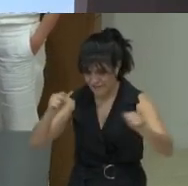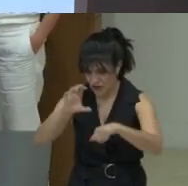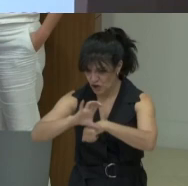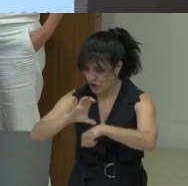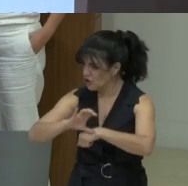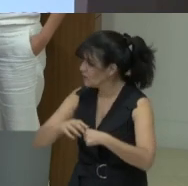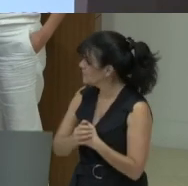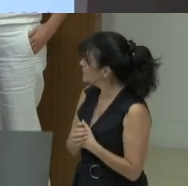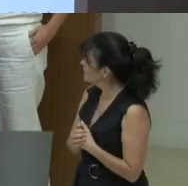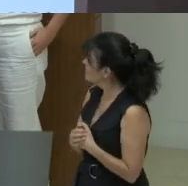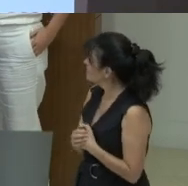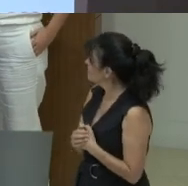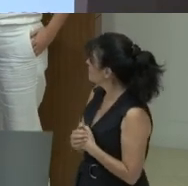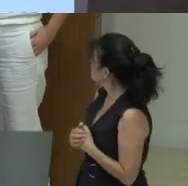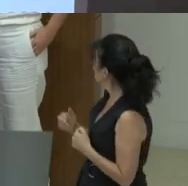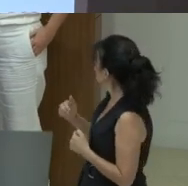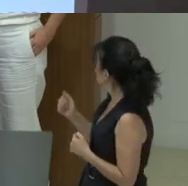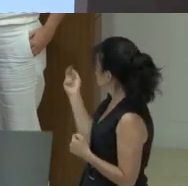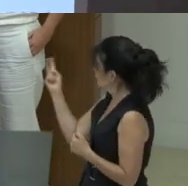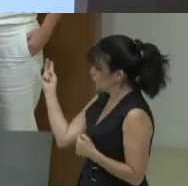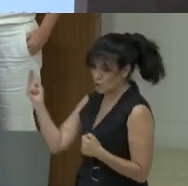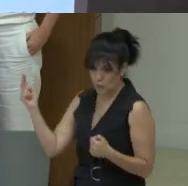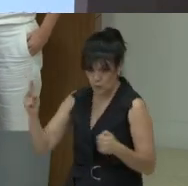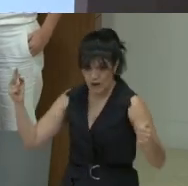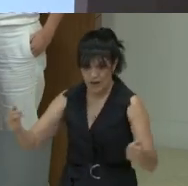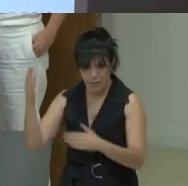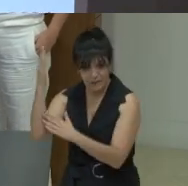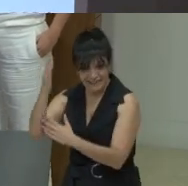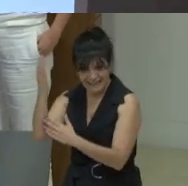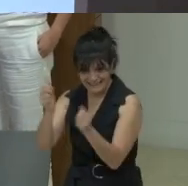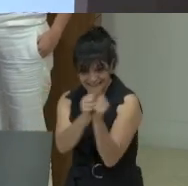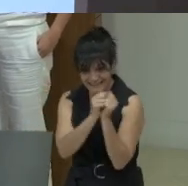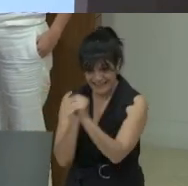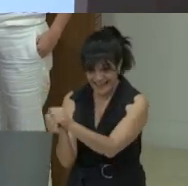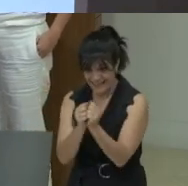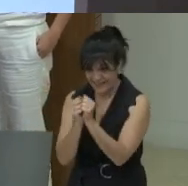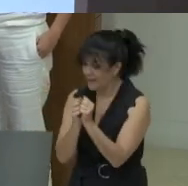I understood that you will present together, and perhaps you say some words on your background.